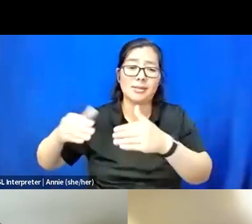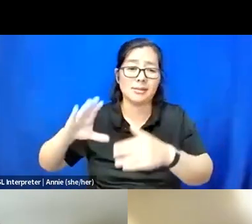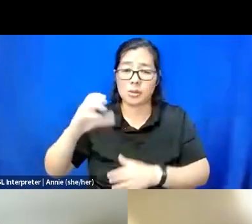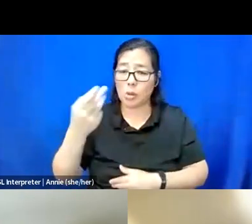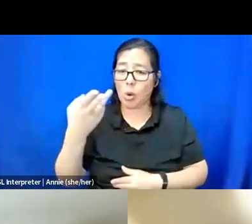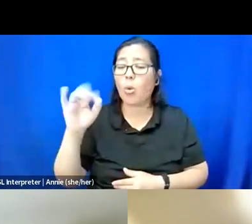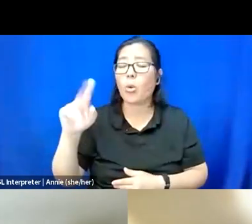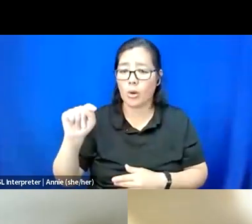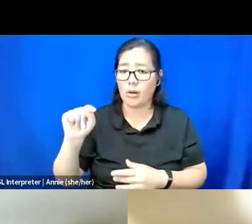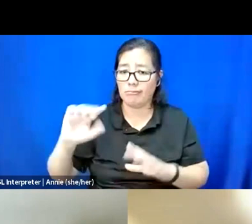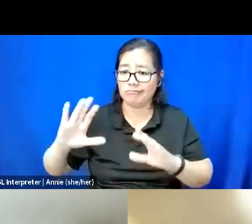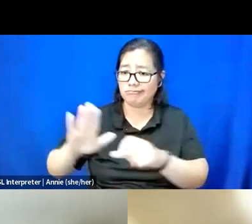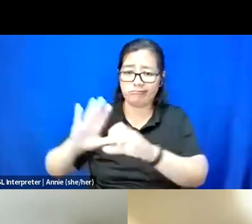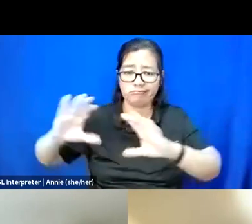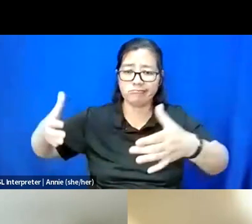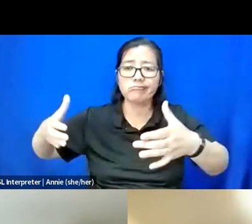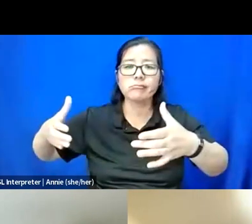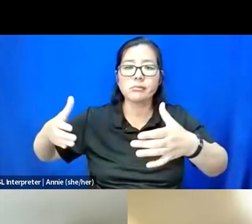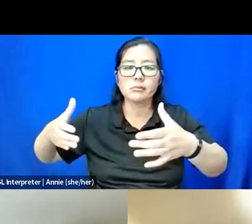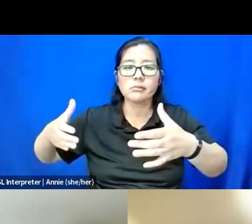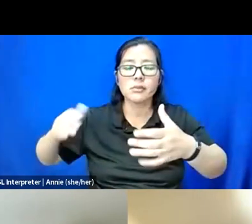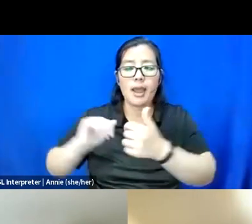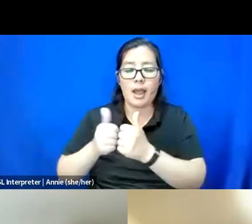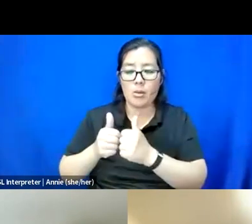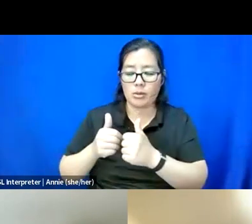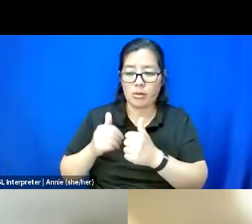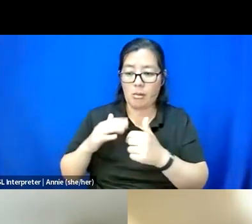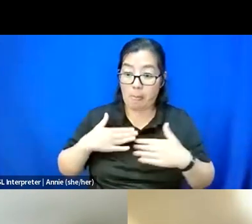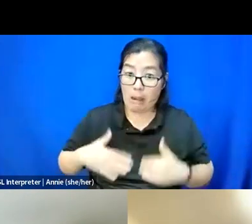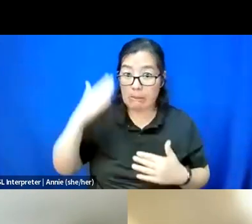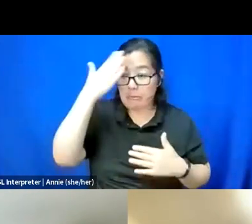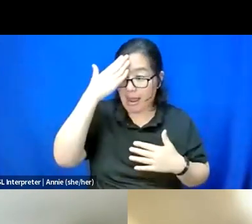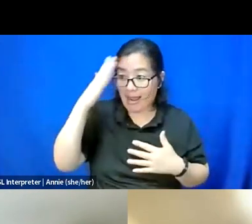the ways that we've put our body-minds together to, like, come up with knowledge,